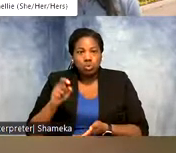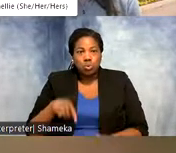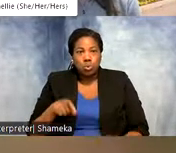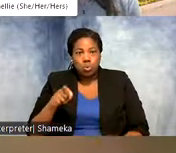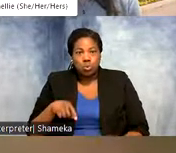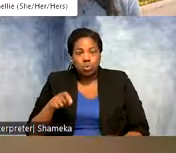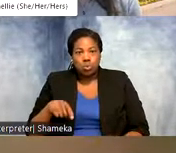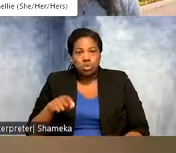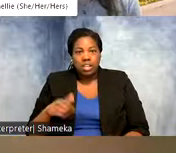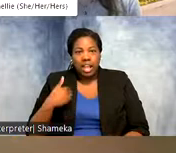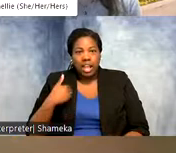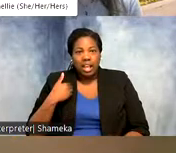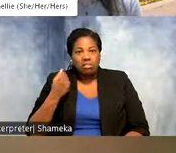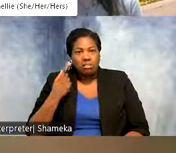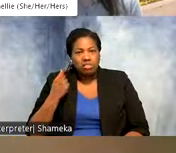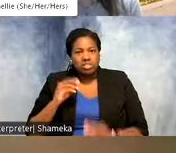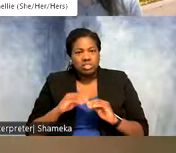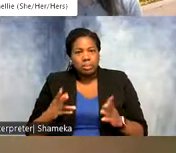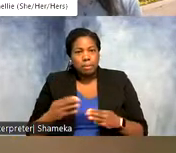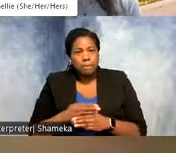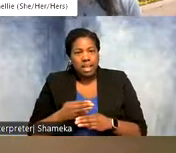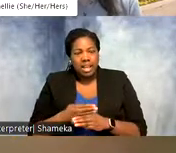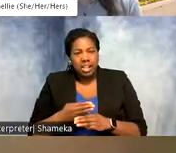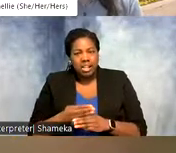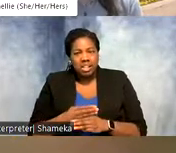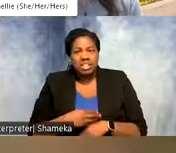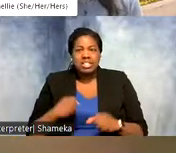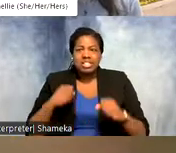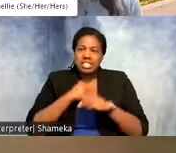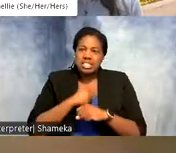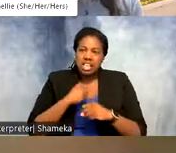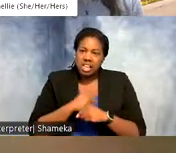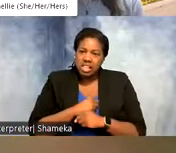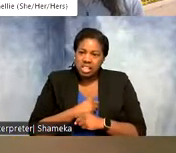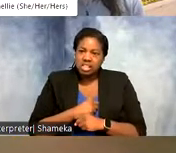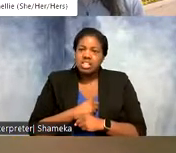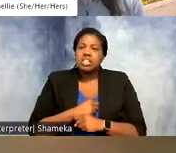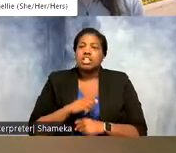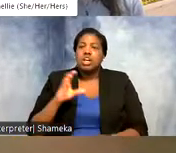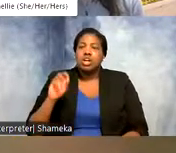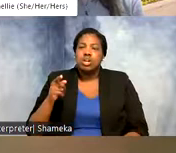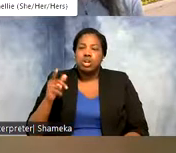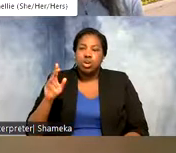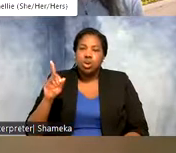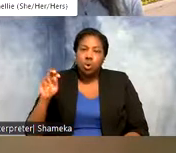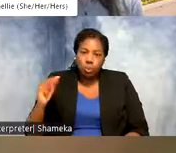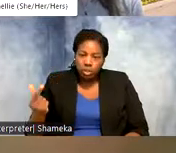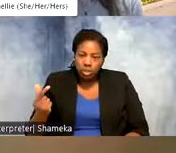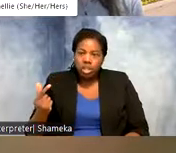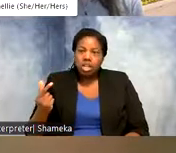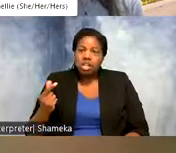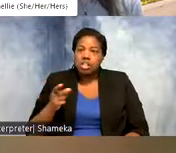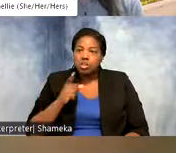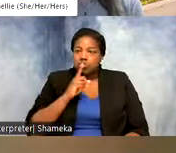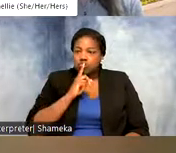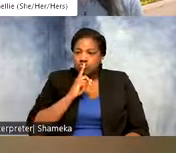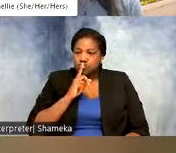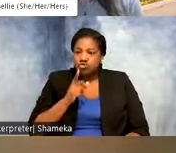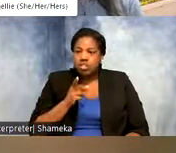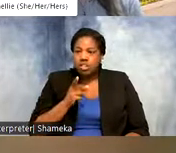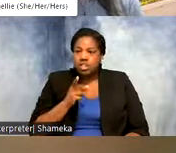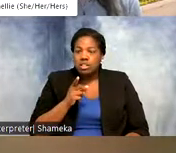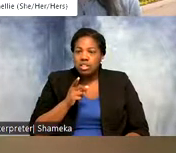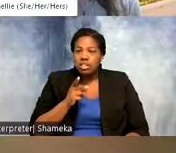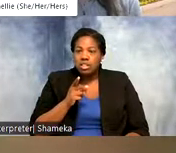a good understanding of math, statistics, things like coding a lot of times, to be able to